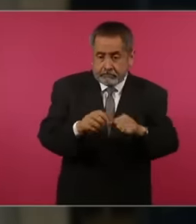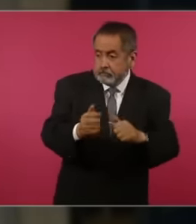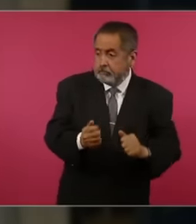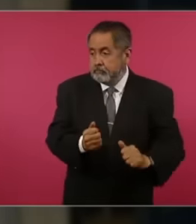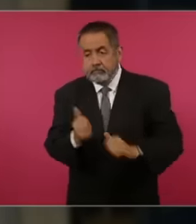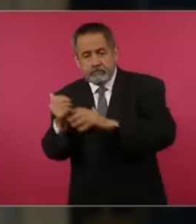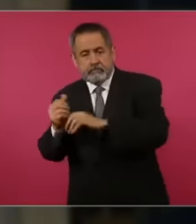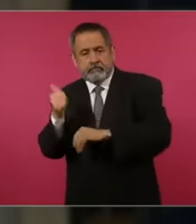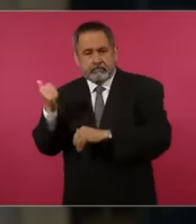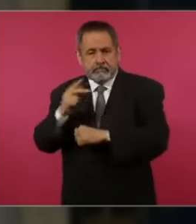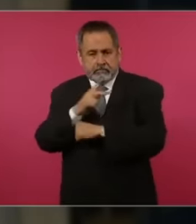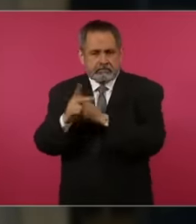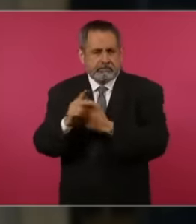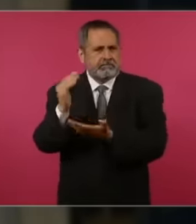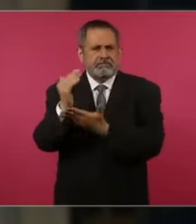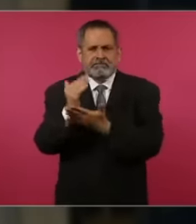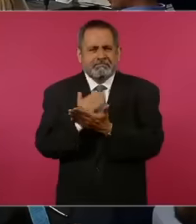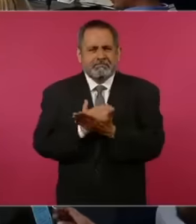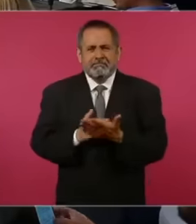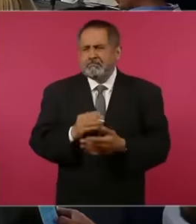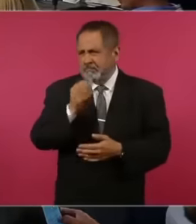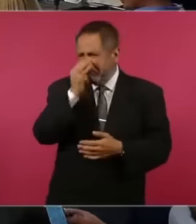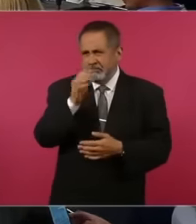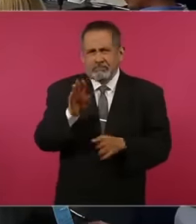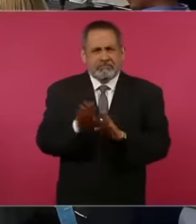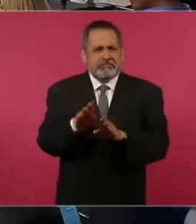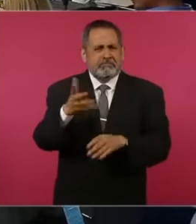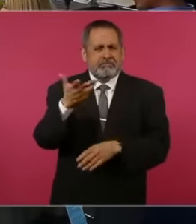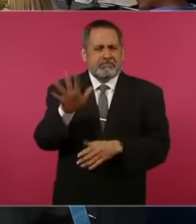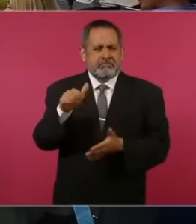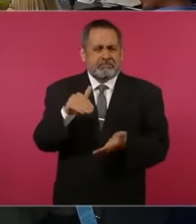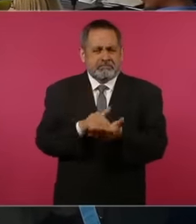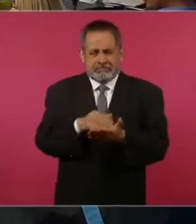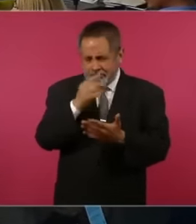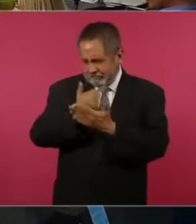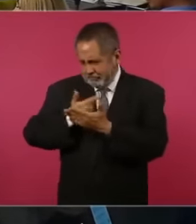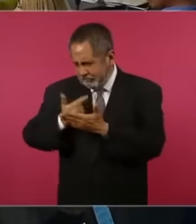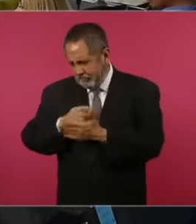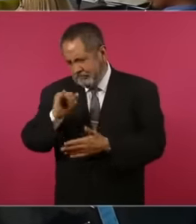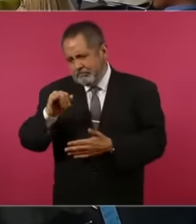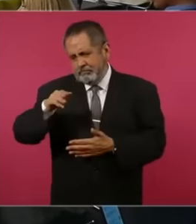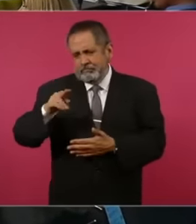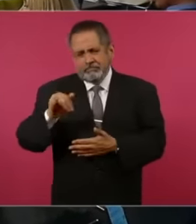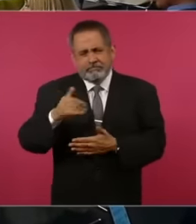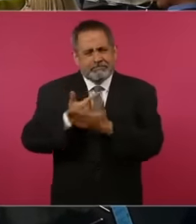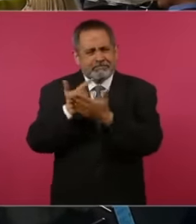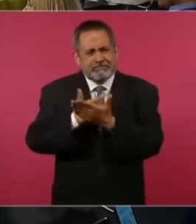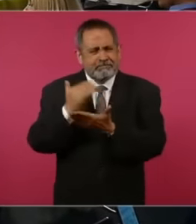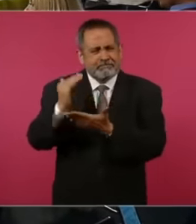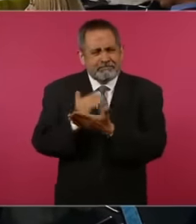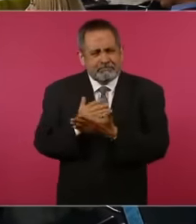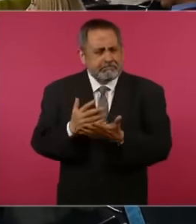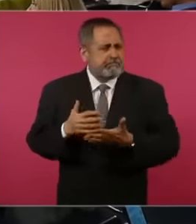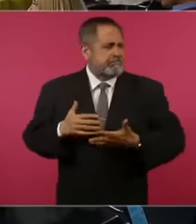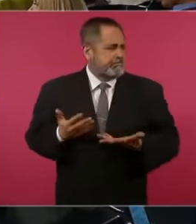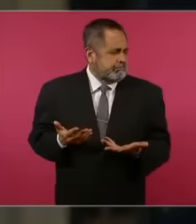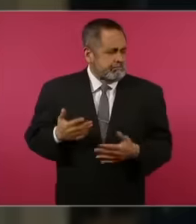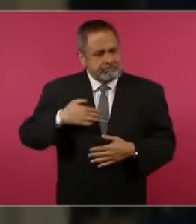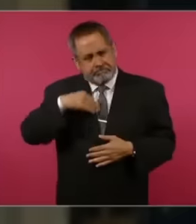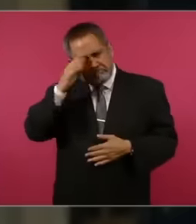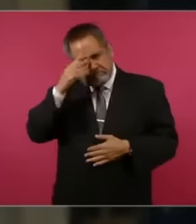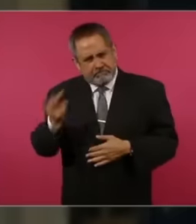There are about 10,000 returns according to the latest data from inami. So my question was why,